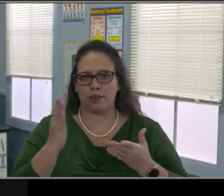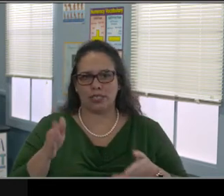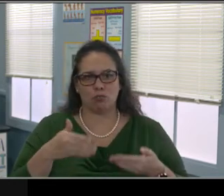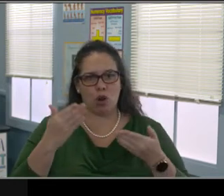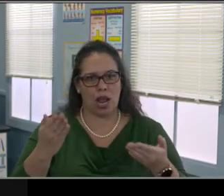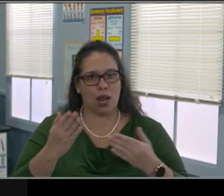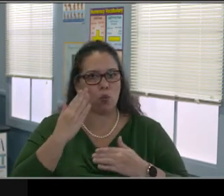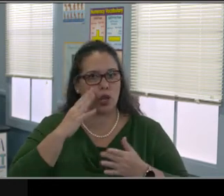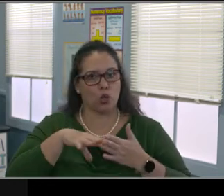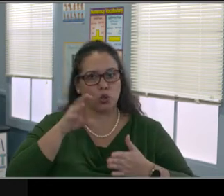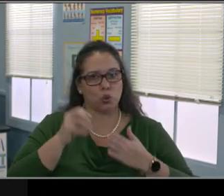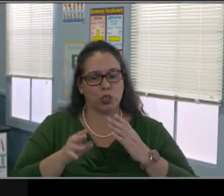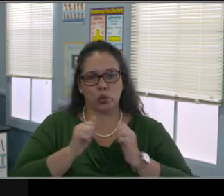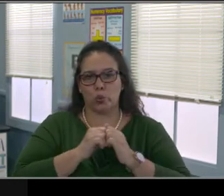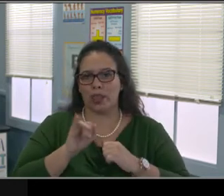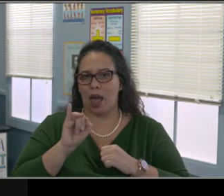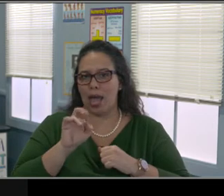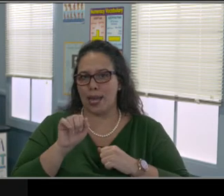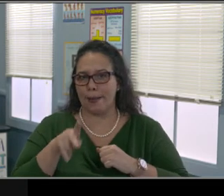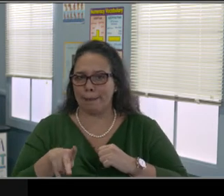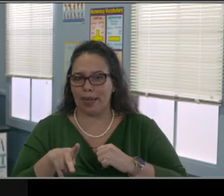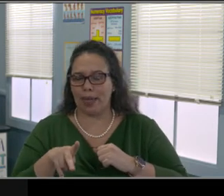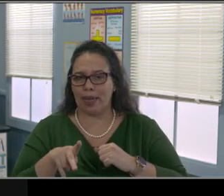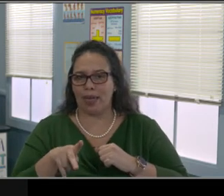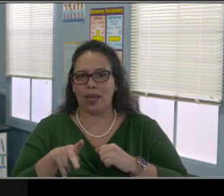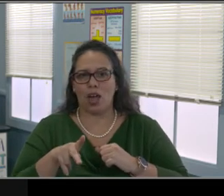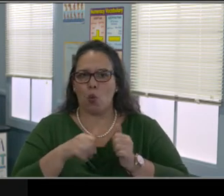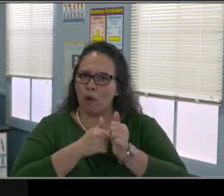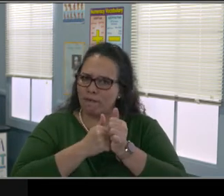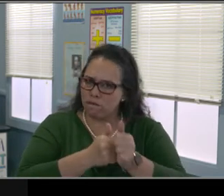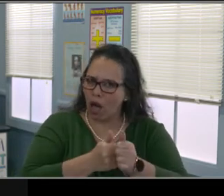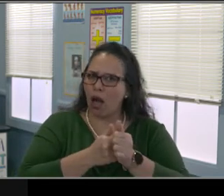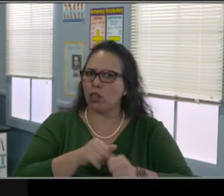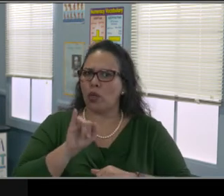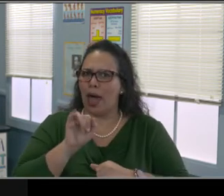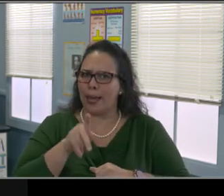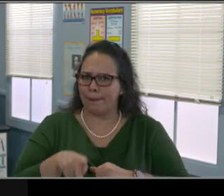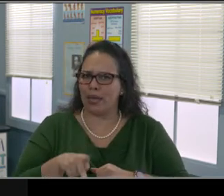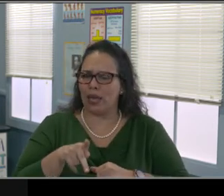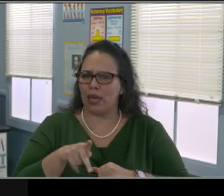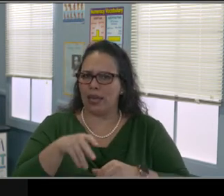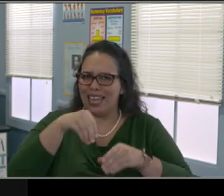And this form it has a few different sections and I know it's hard to read online.